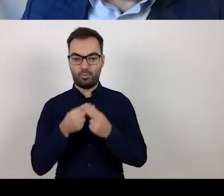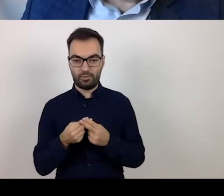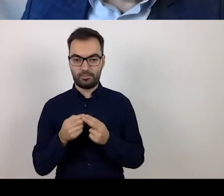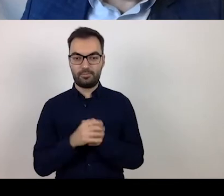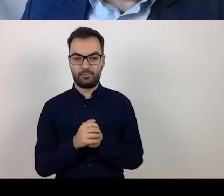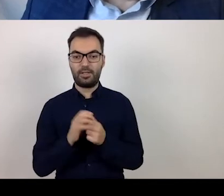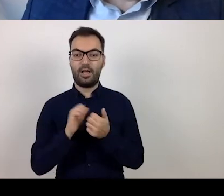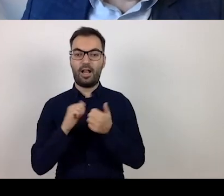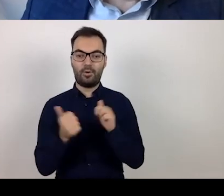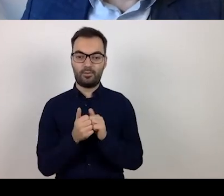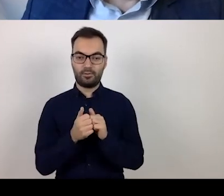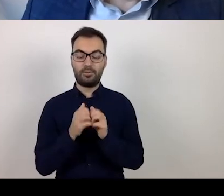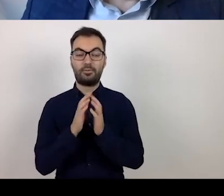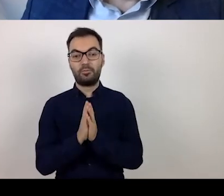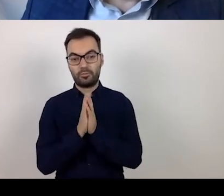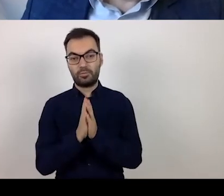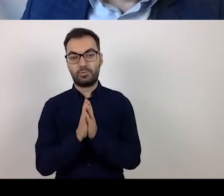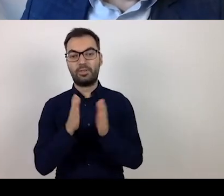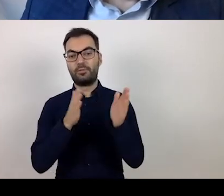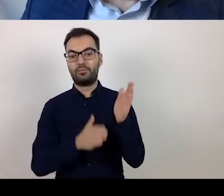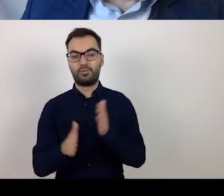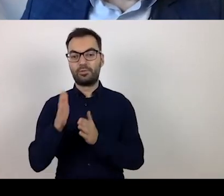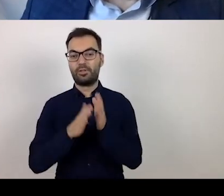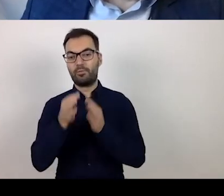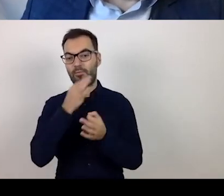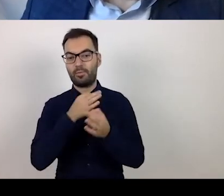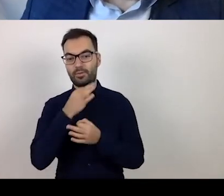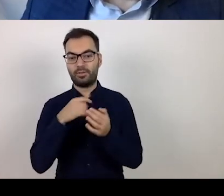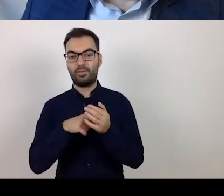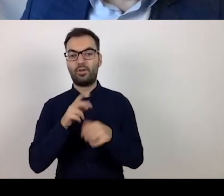or get ready with your questions by 12.00.